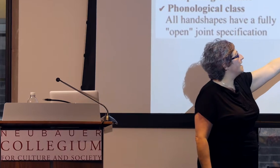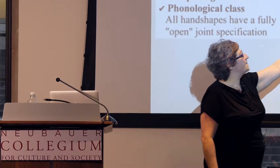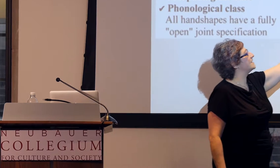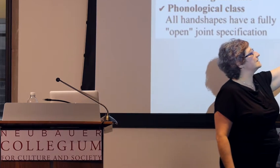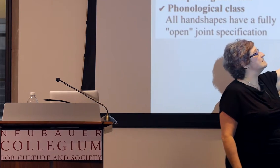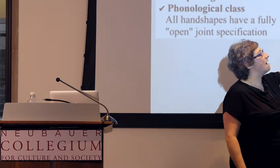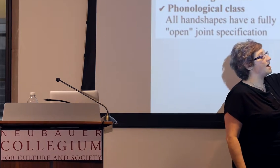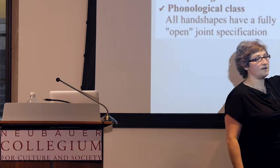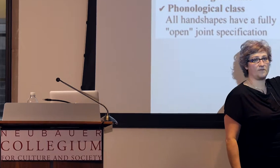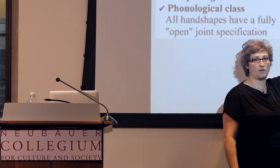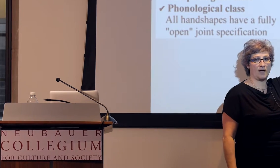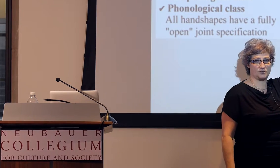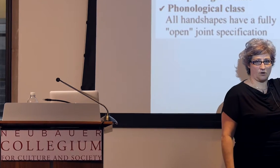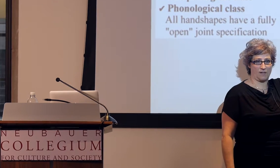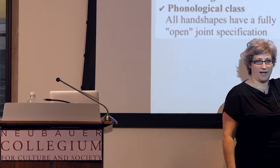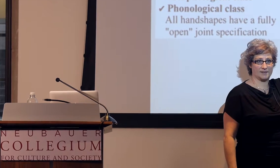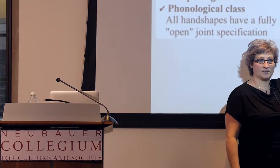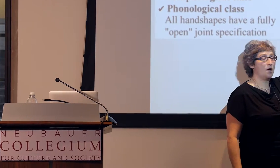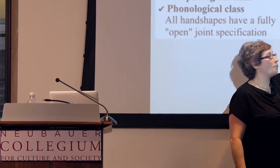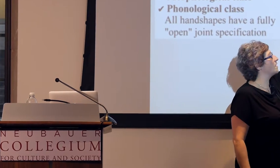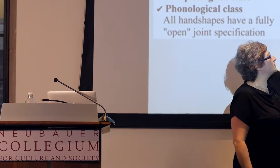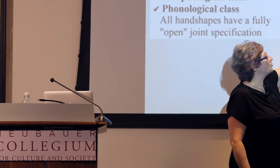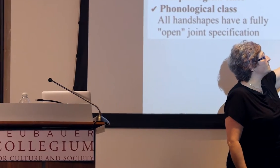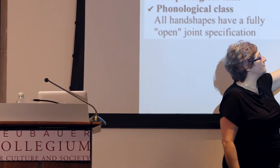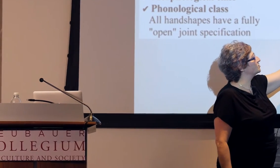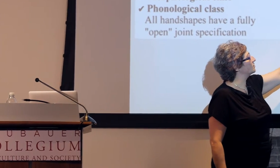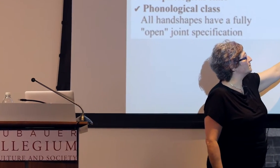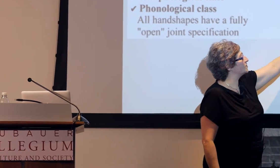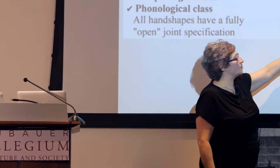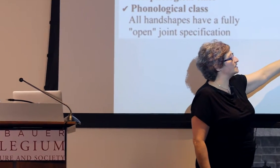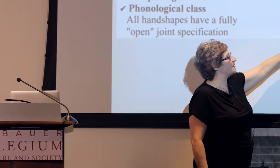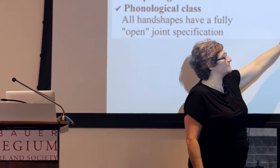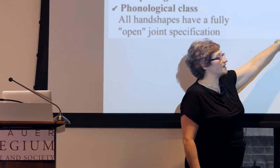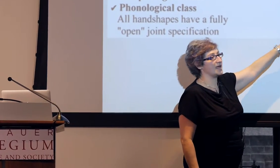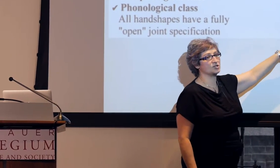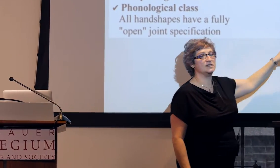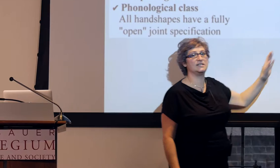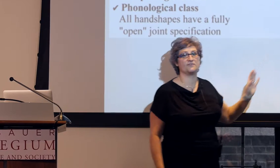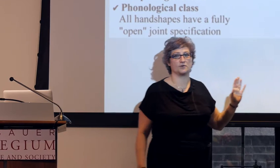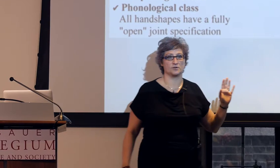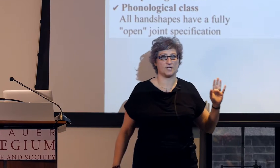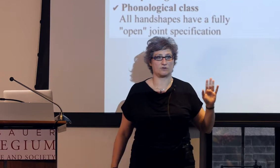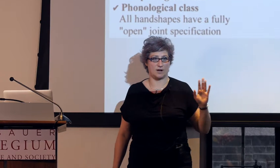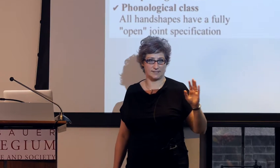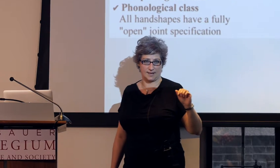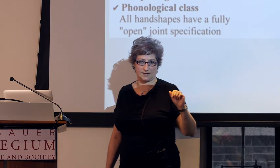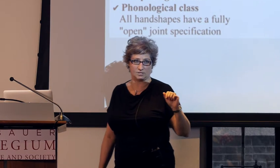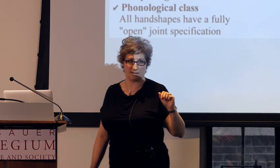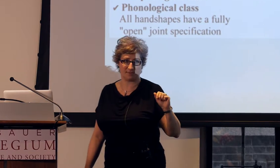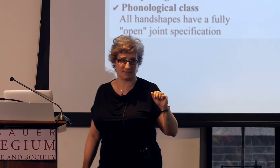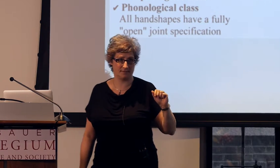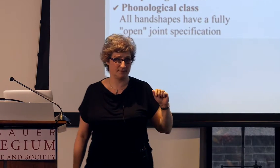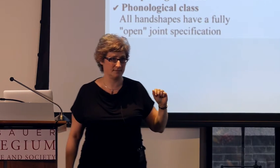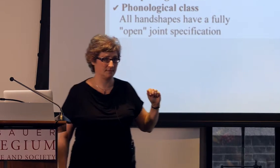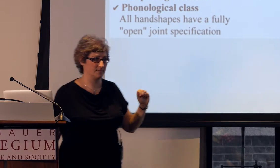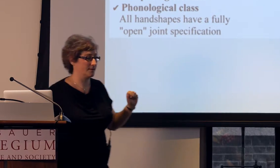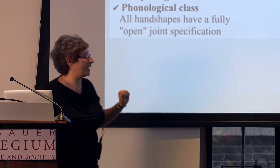that is not a phonological class, where the joint feature, the joint specification differs across the handshapes, okay?